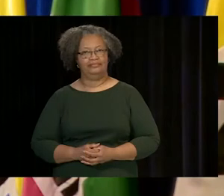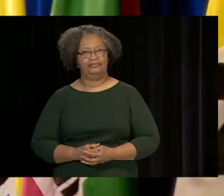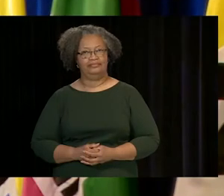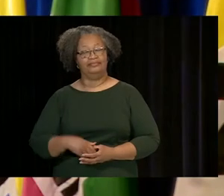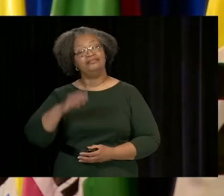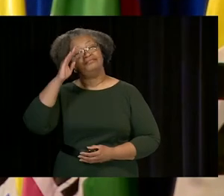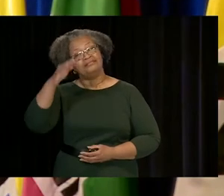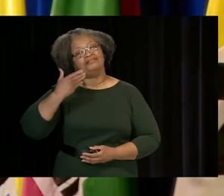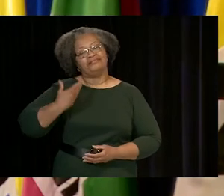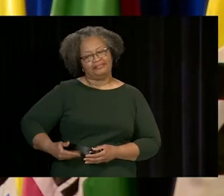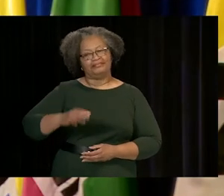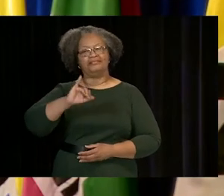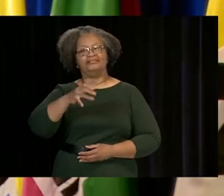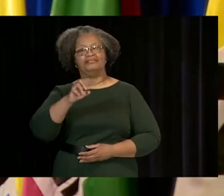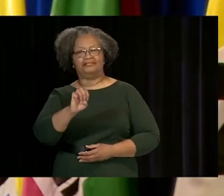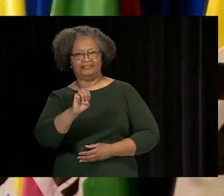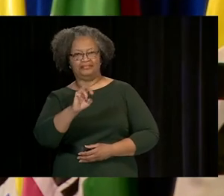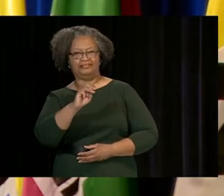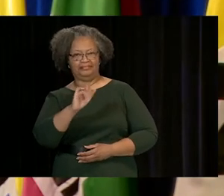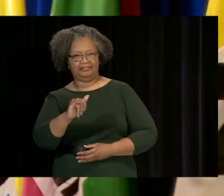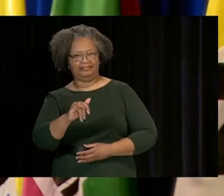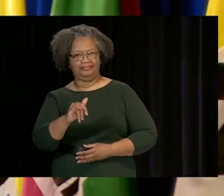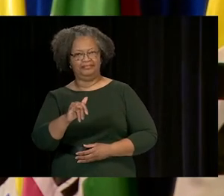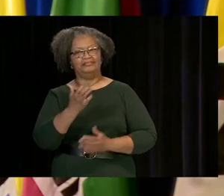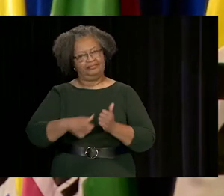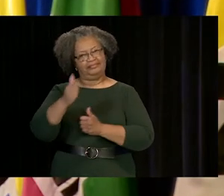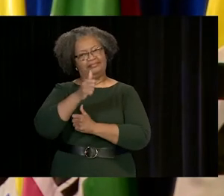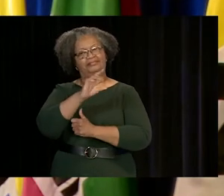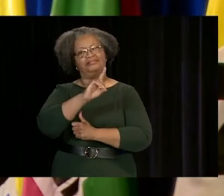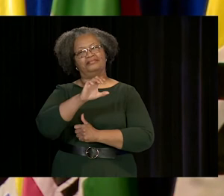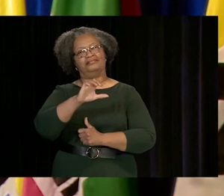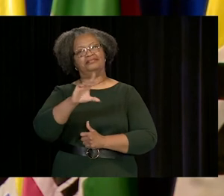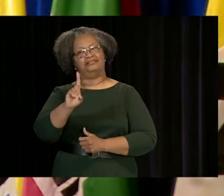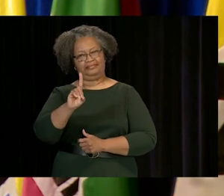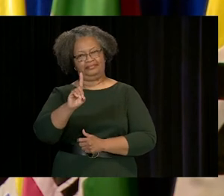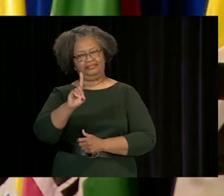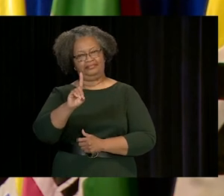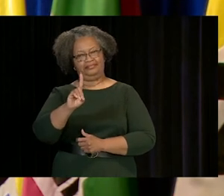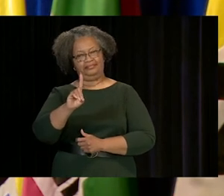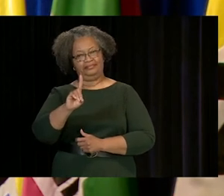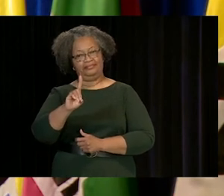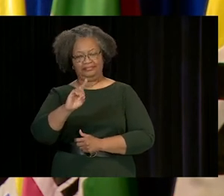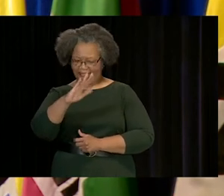[CHANCELLOR DR. JOE MAY:] Hi. I AM DR. JOE MAY, CHANCELLOR OF THE DALLAS COUNTY COMMUNITY COLLEGE DISTRICT. I WOULD LIKE TO WELCOME YOU